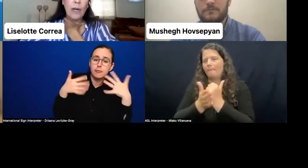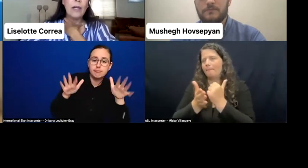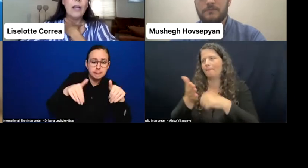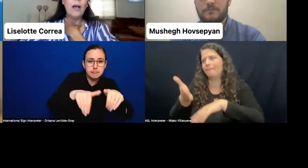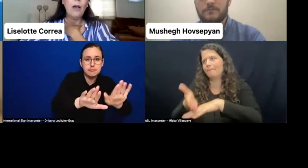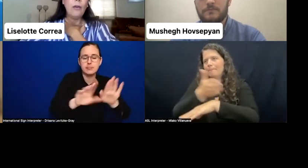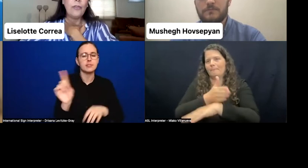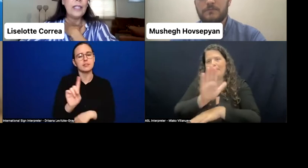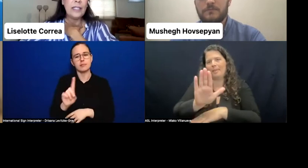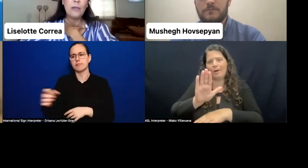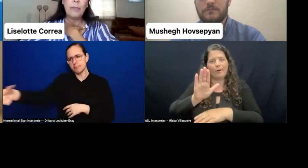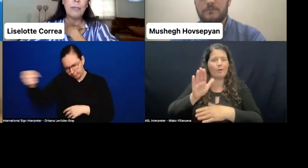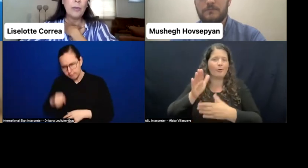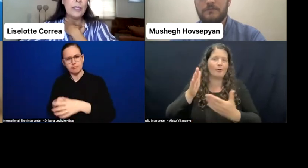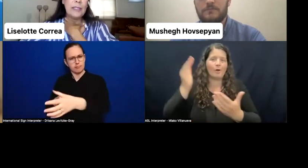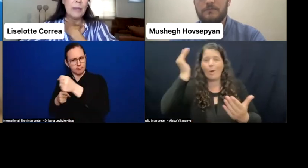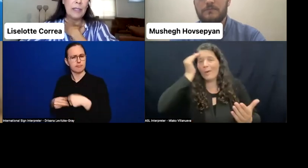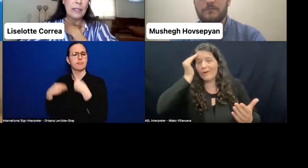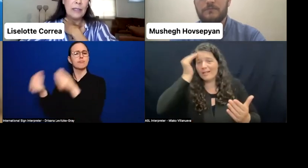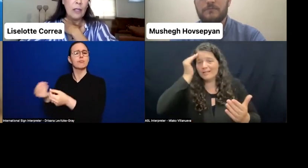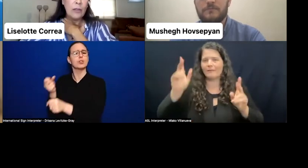share of the needs of people with disabilities in order